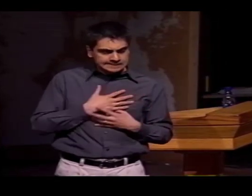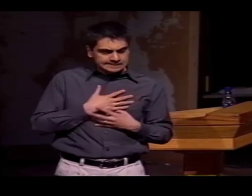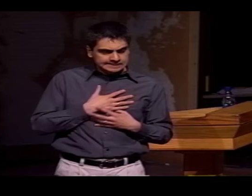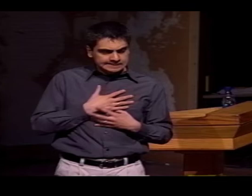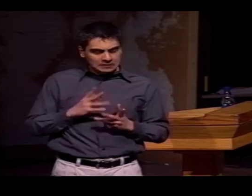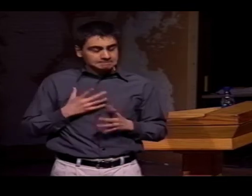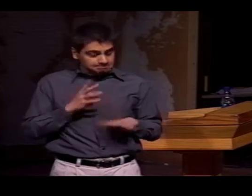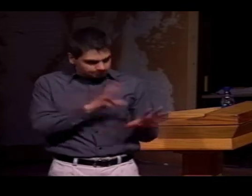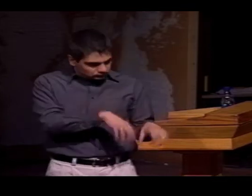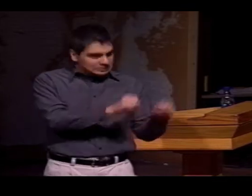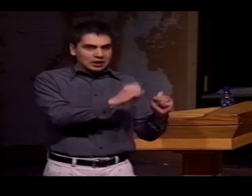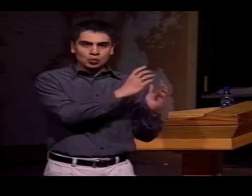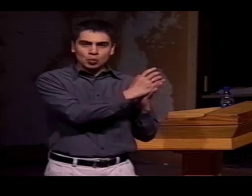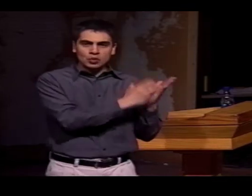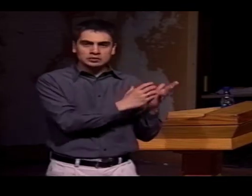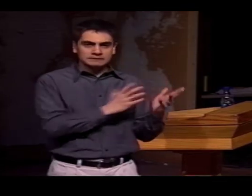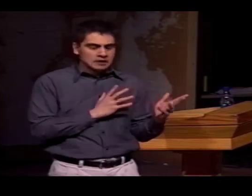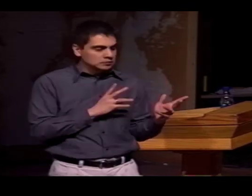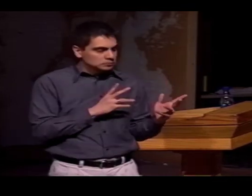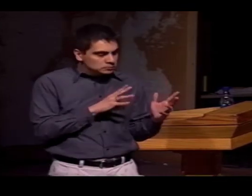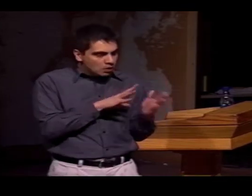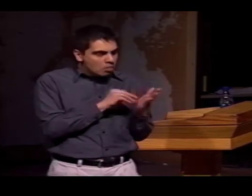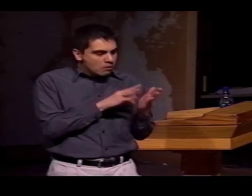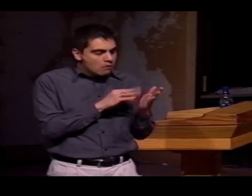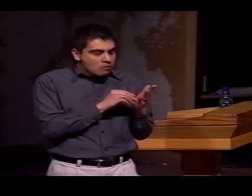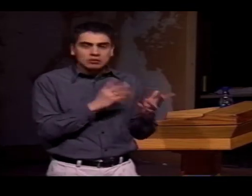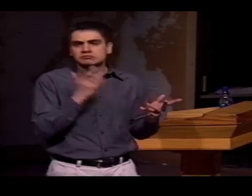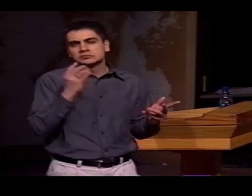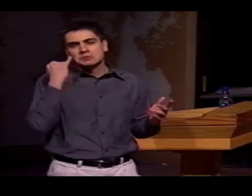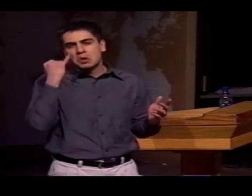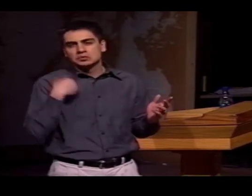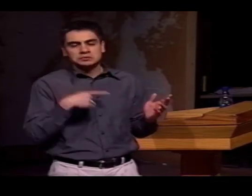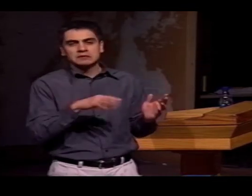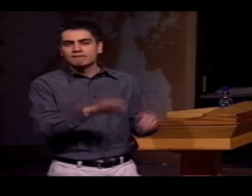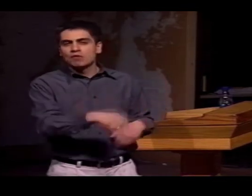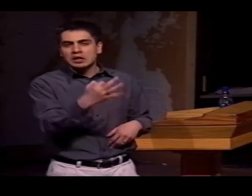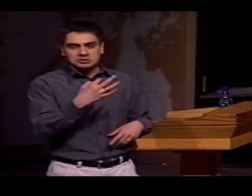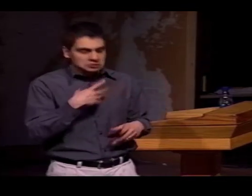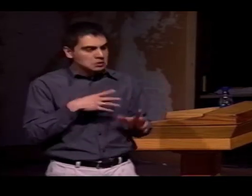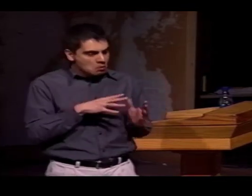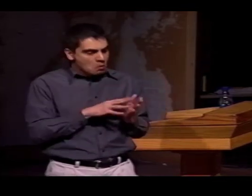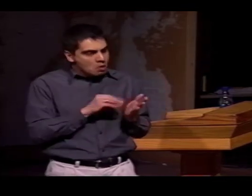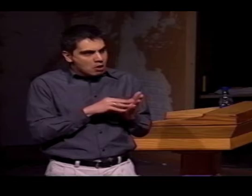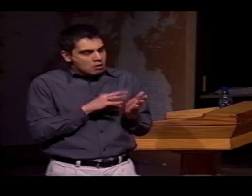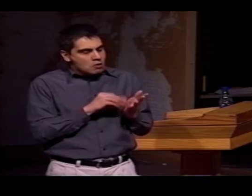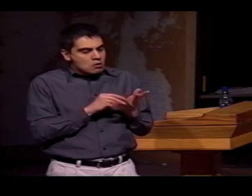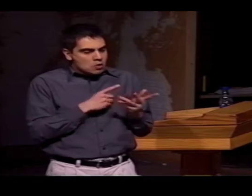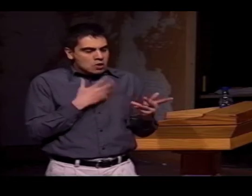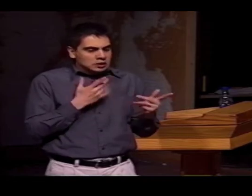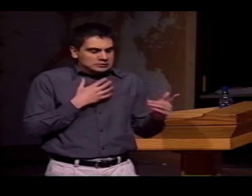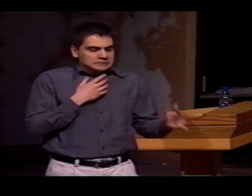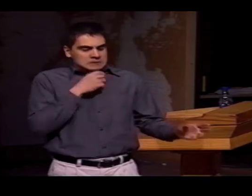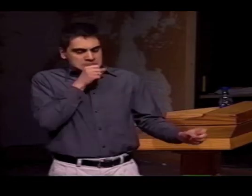AND THE PERSON SPEAKING ENGLISH DECIDED THEY WANTED TO LEARN THE SECONDARY LANGUAGE, AND THEY TOOK A COURSE IN IT-- LIKE, FOR EXAMPLE, FRENCH--